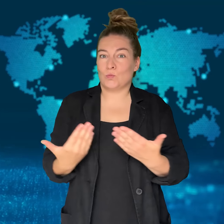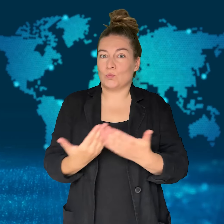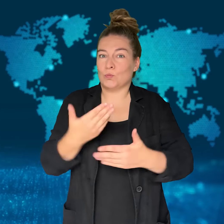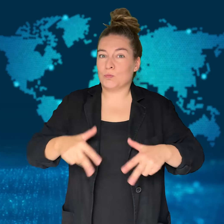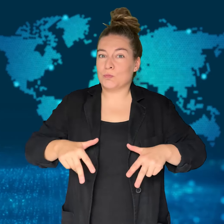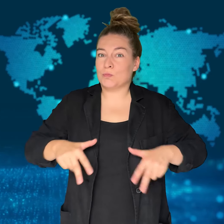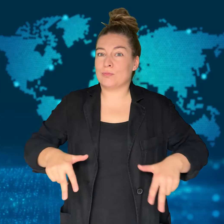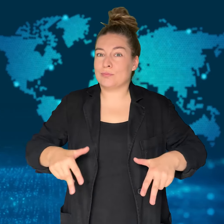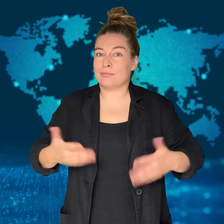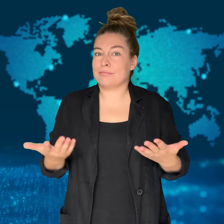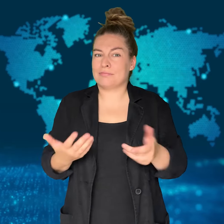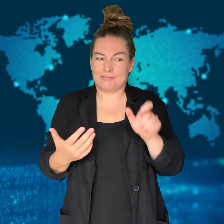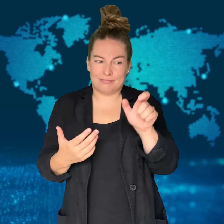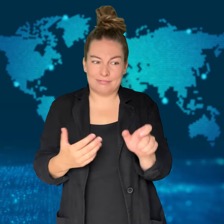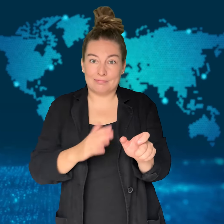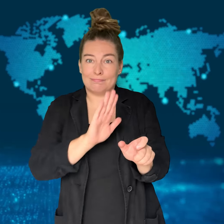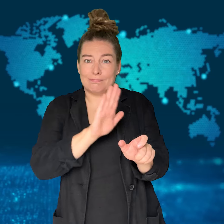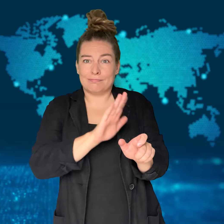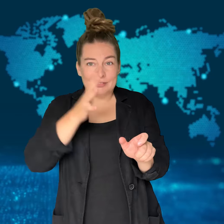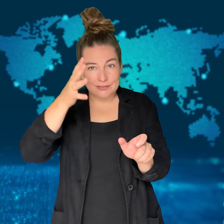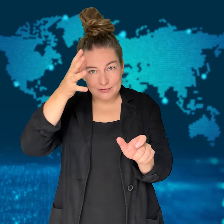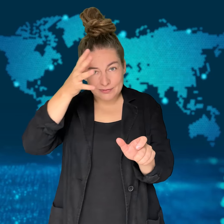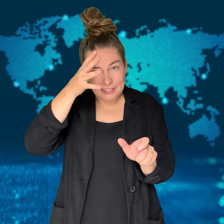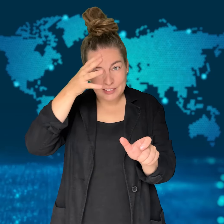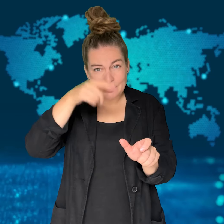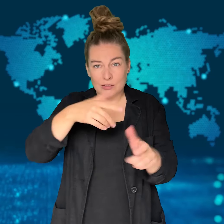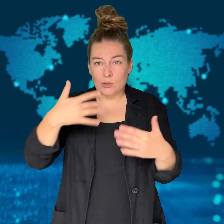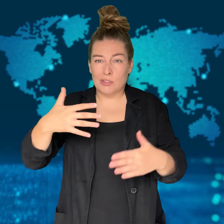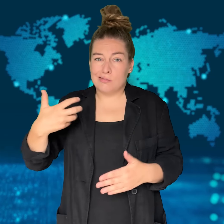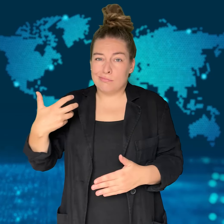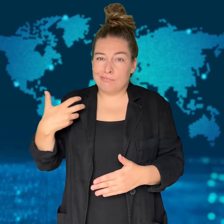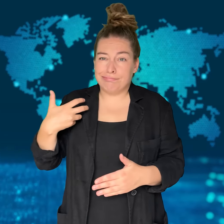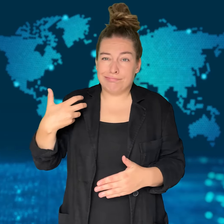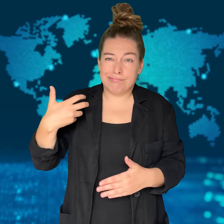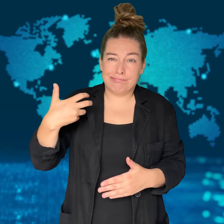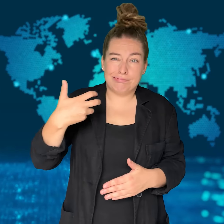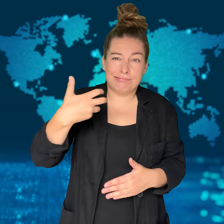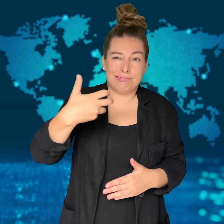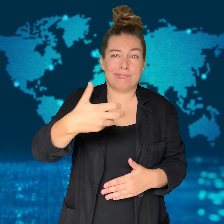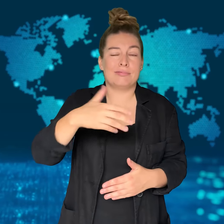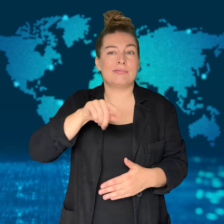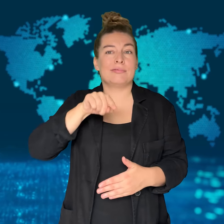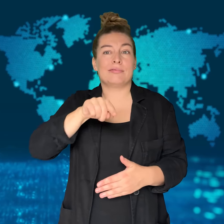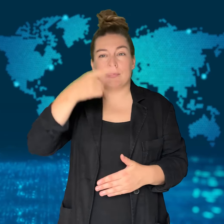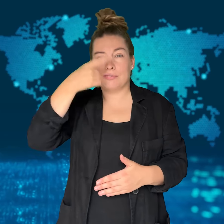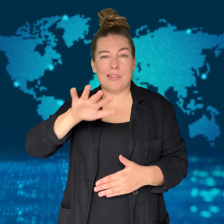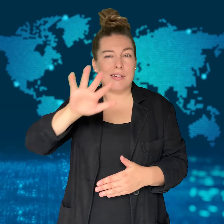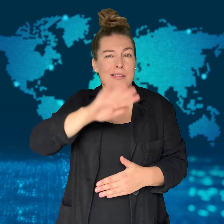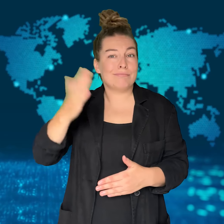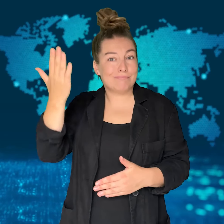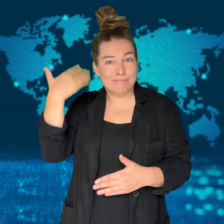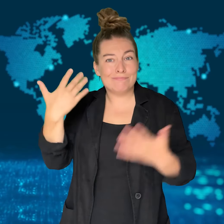the country's former Prime Minister Srettha Thavisin was ousted by